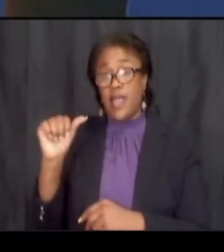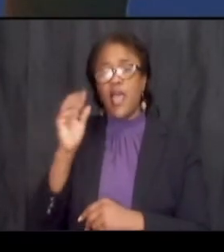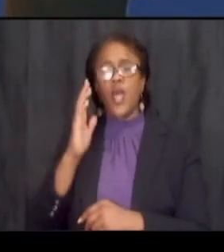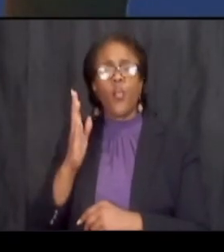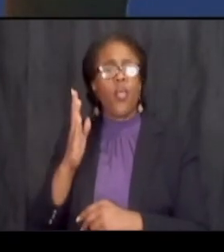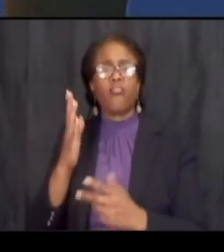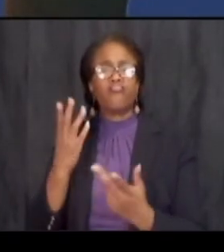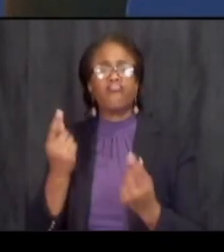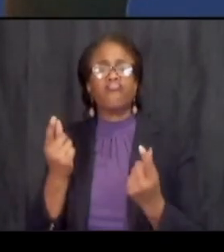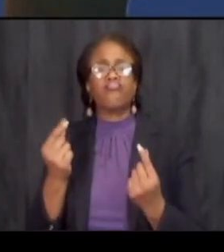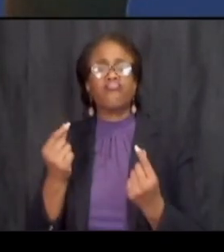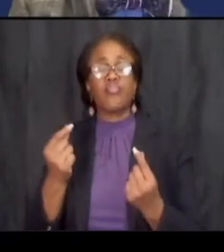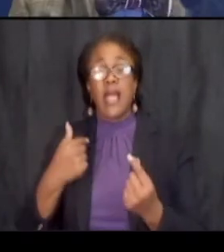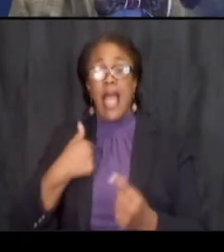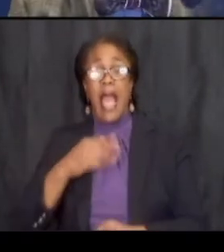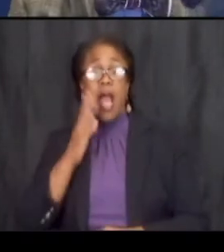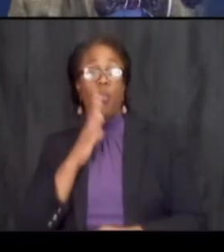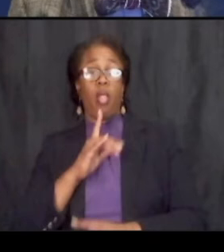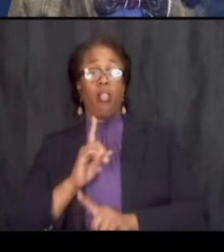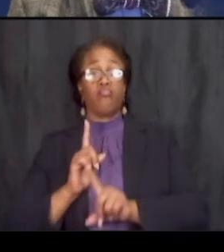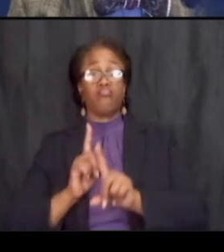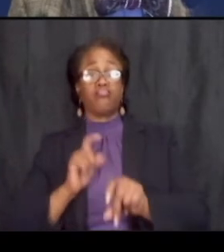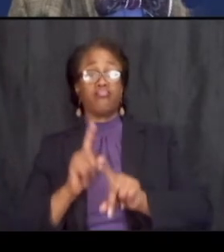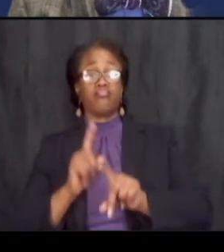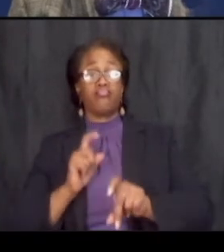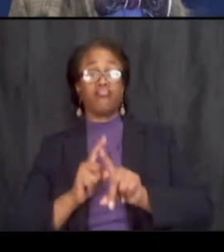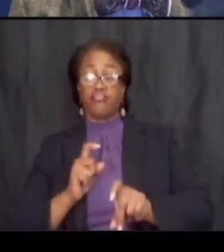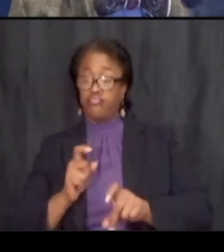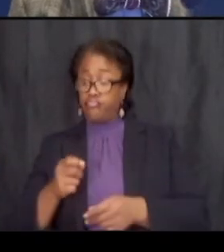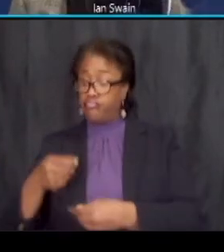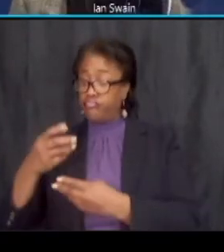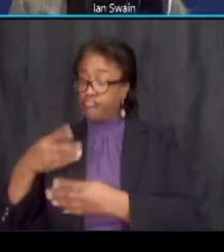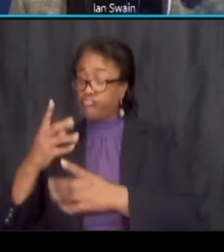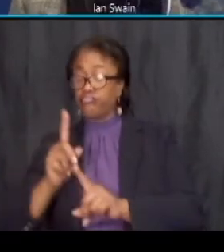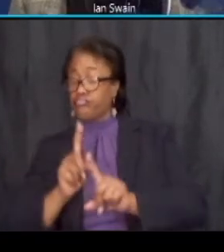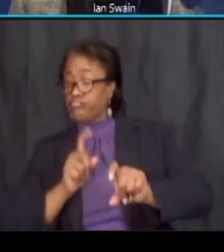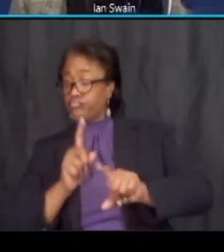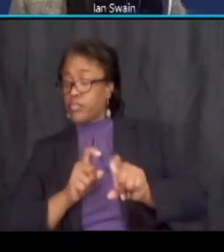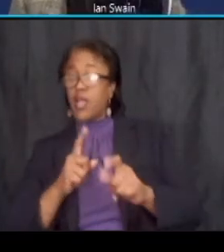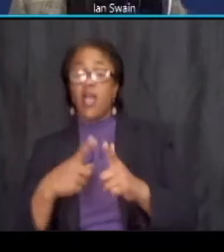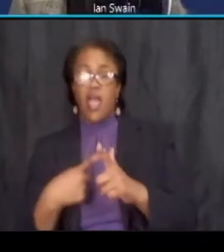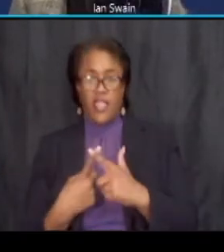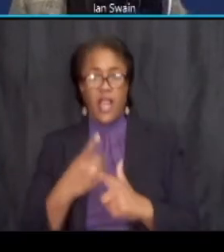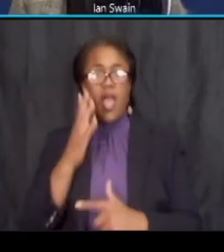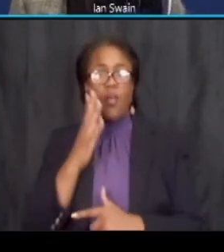the questions as we receive them uh and then uh i will move those questions over to nick